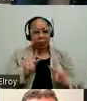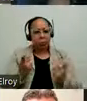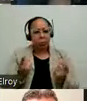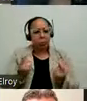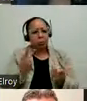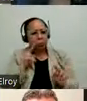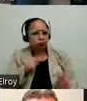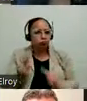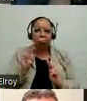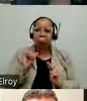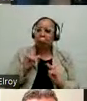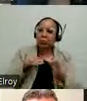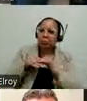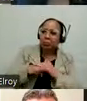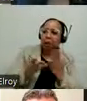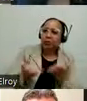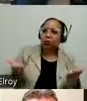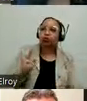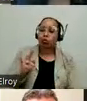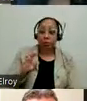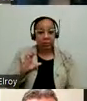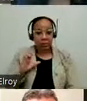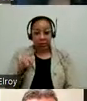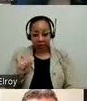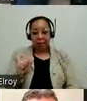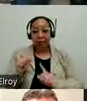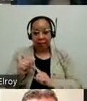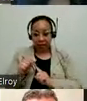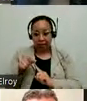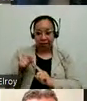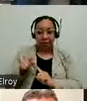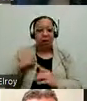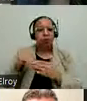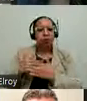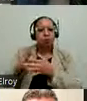accessibility features. And the CTA new accessibility coordinator was also